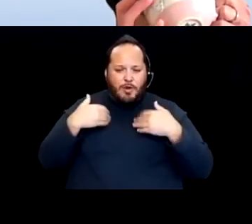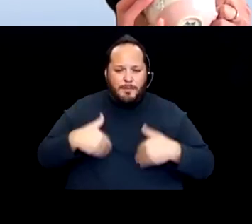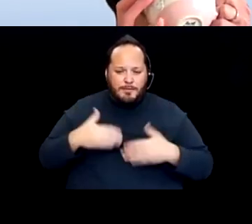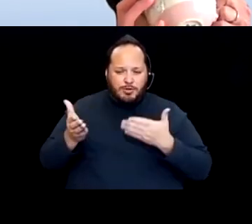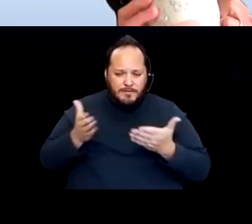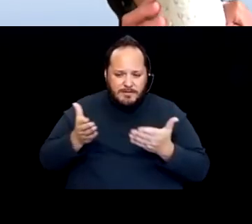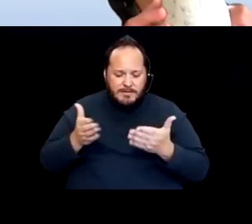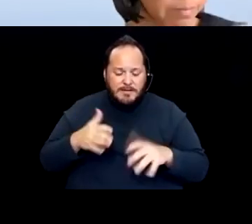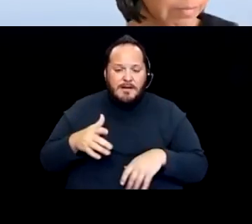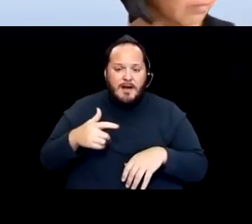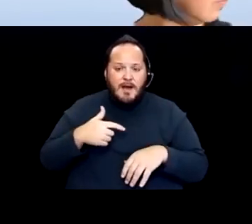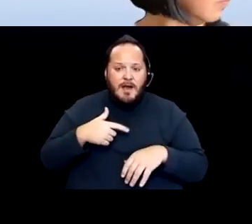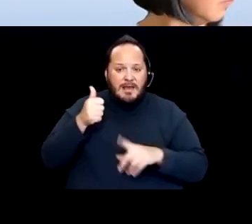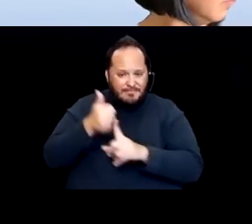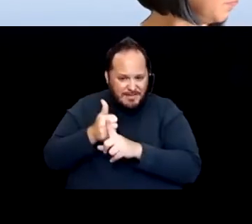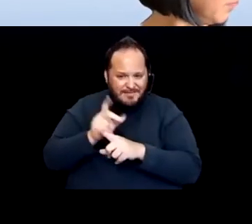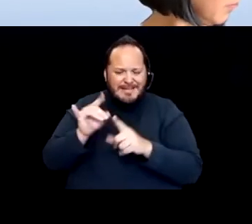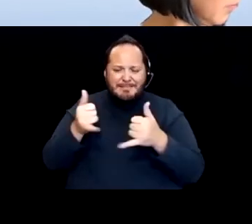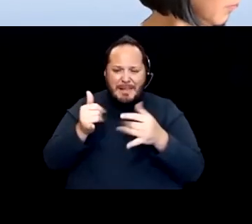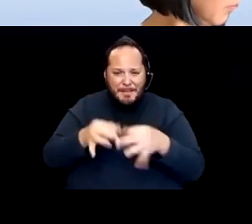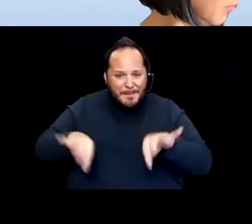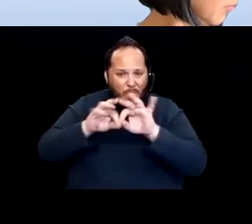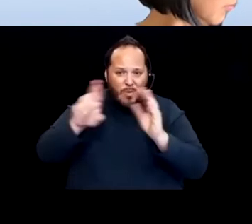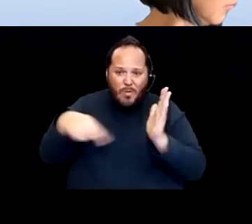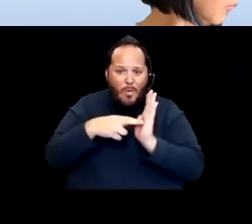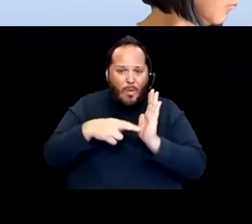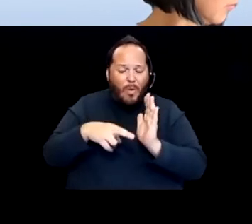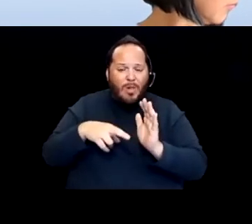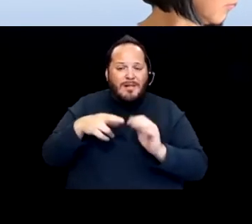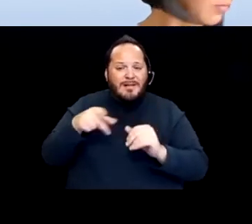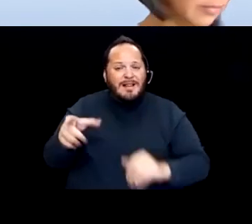in listening personally to the disability community concerns